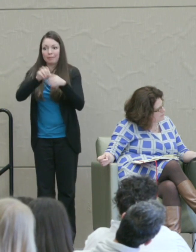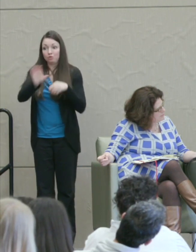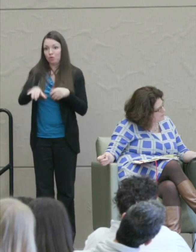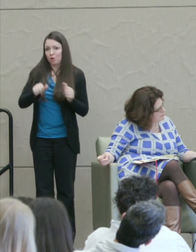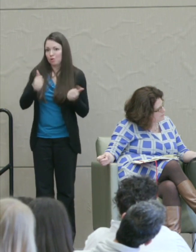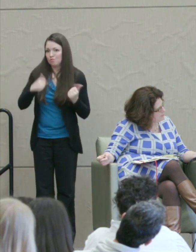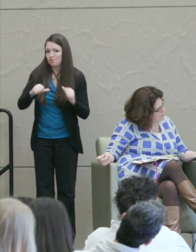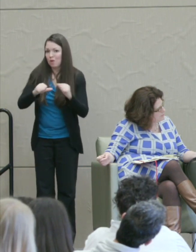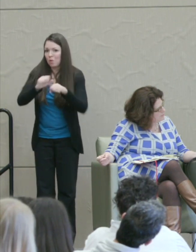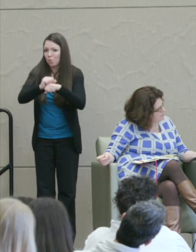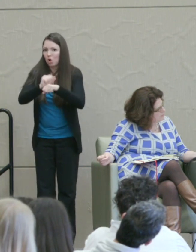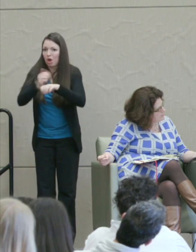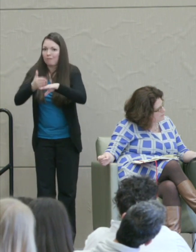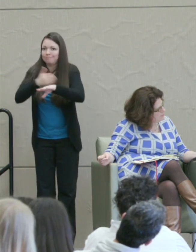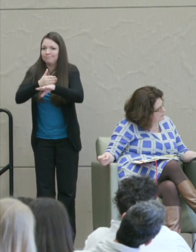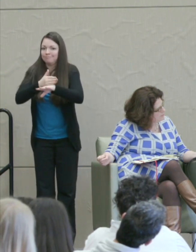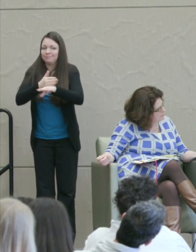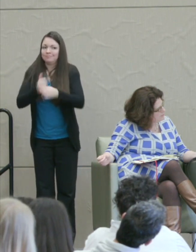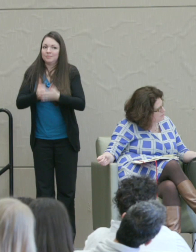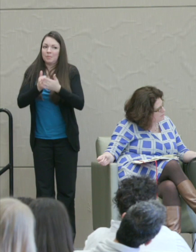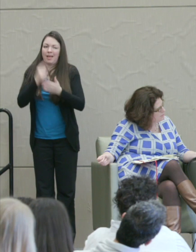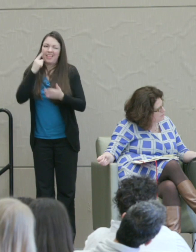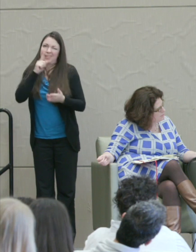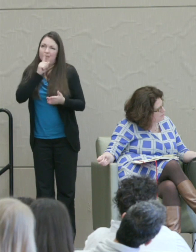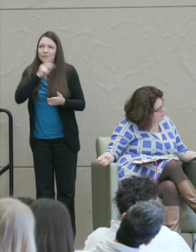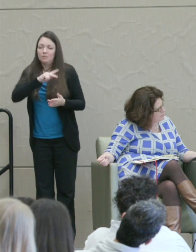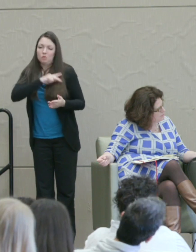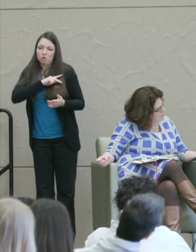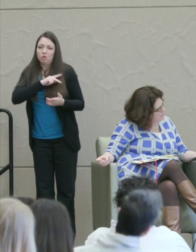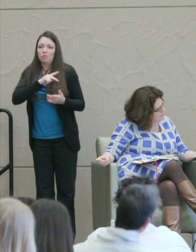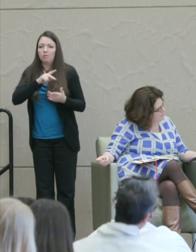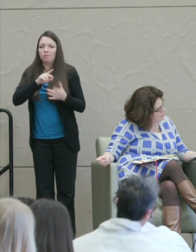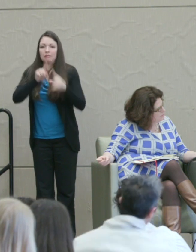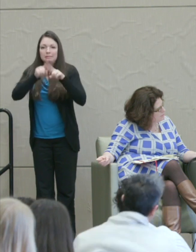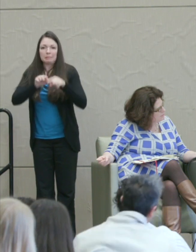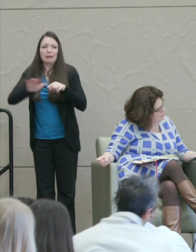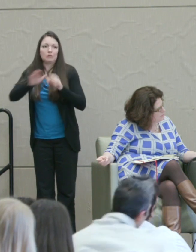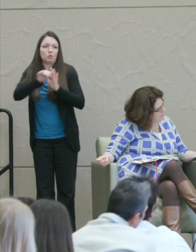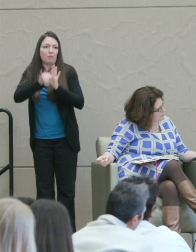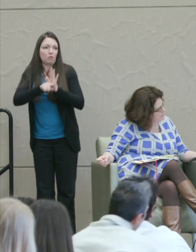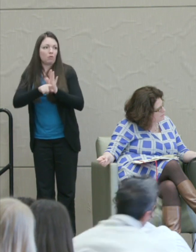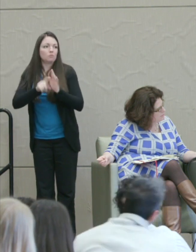work up ... I think it's very personal and it's very contextual. But there are lots of things.